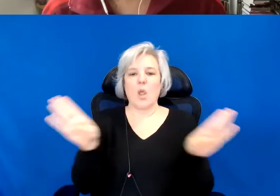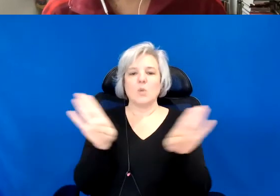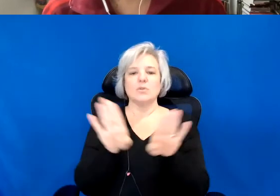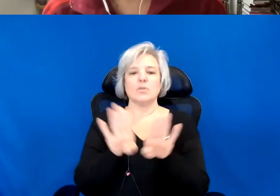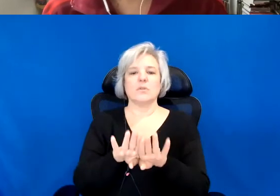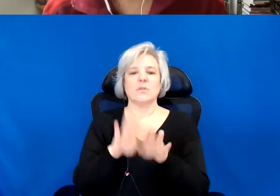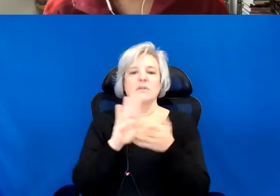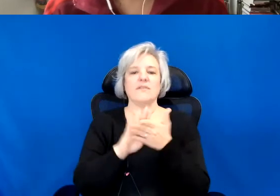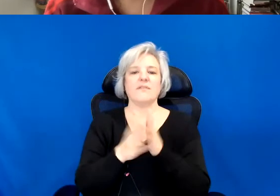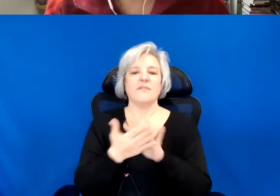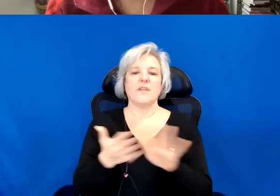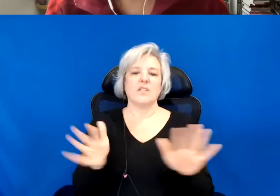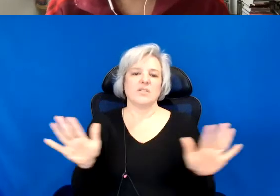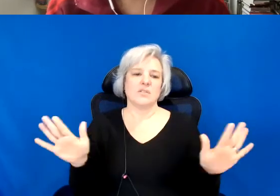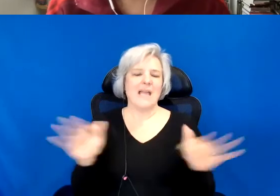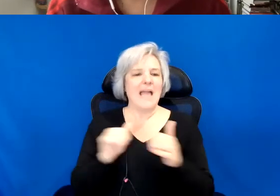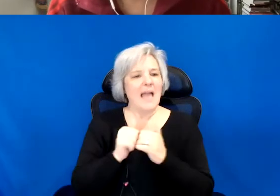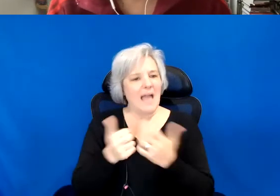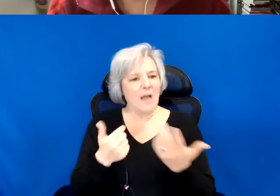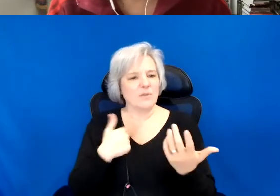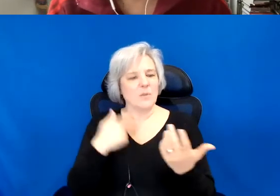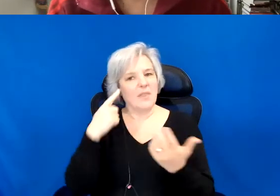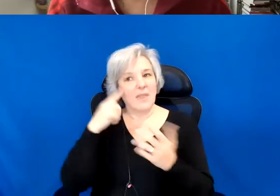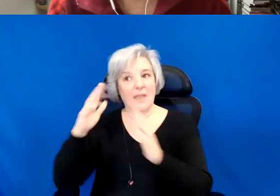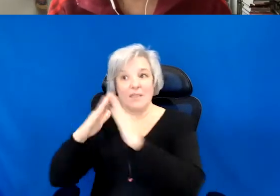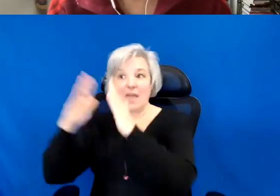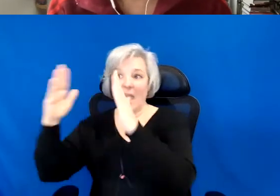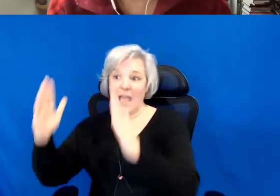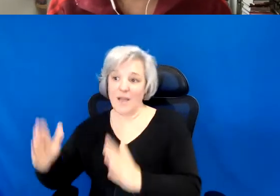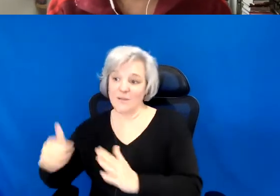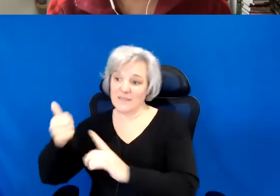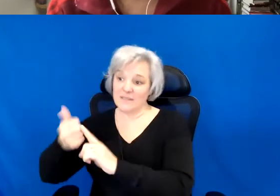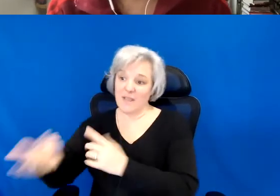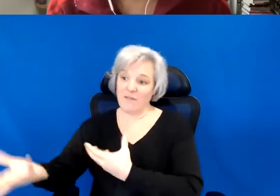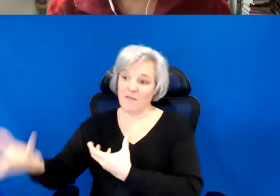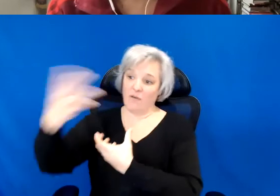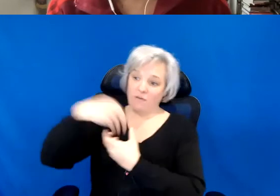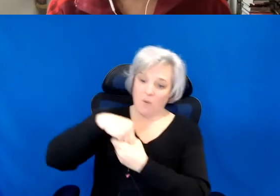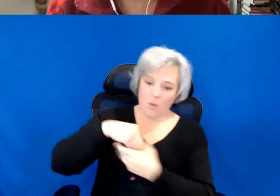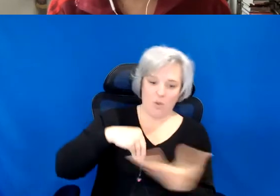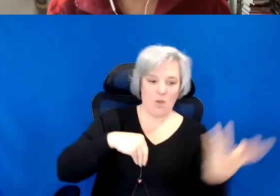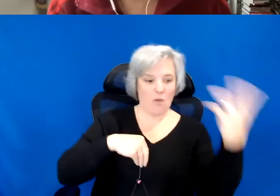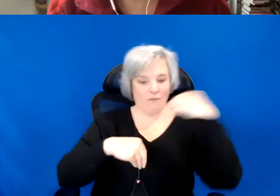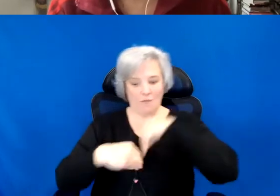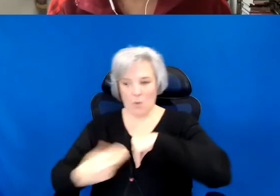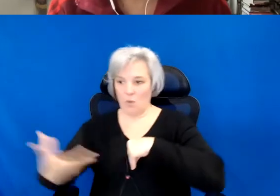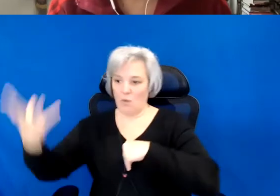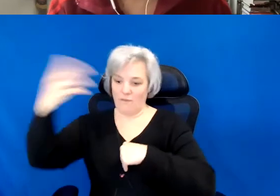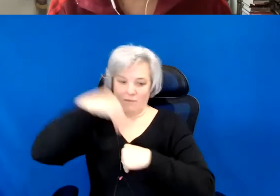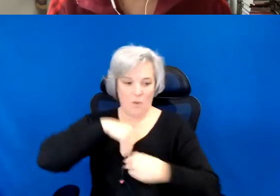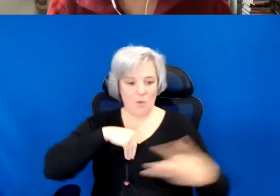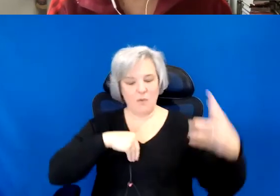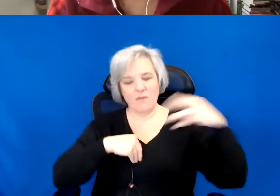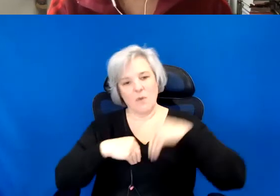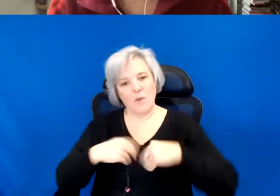house of the kind of holding or kind of complicity or enclosure that we can work with.